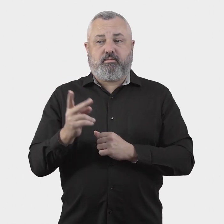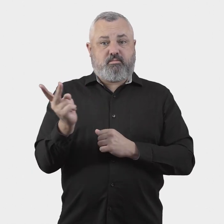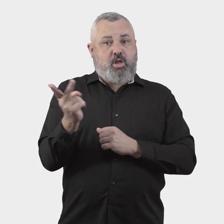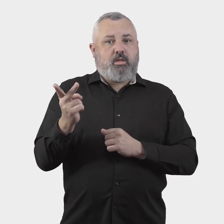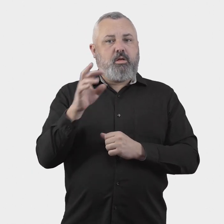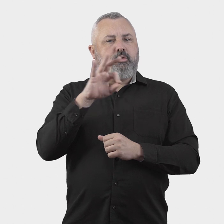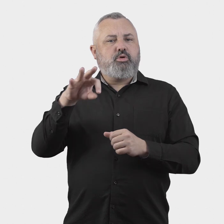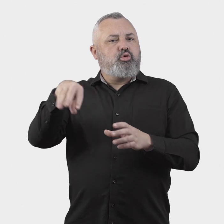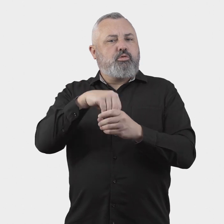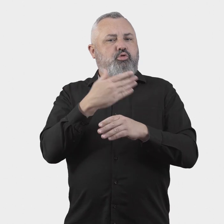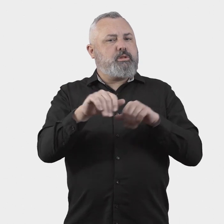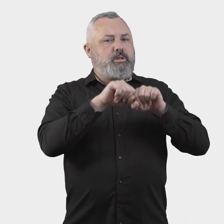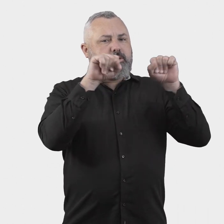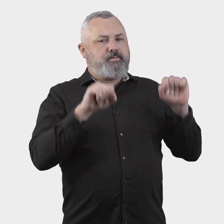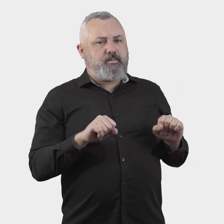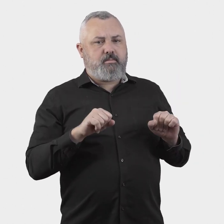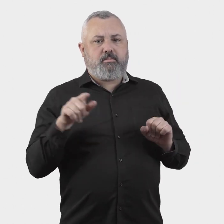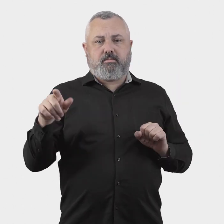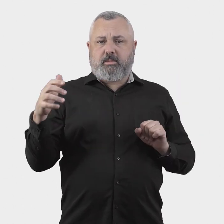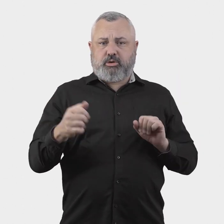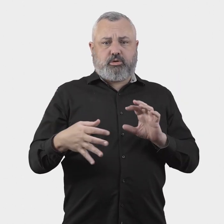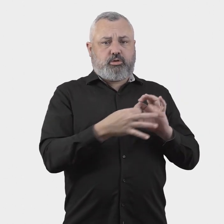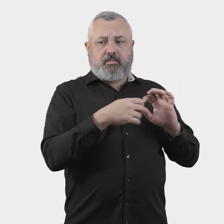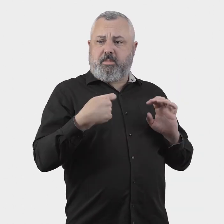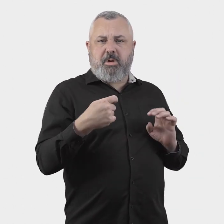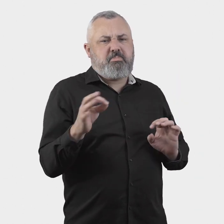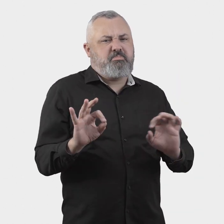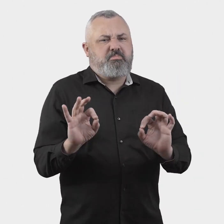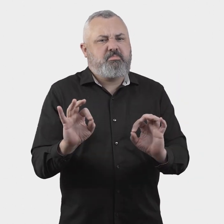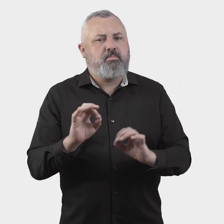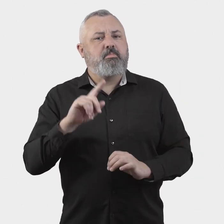be required to join the ombuds scheme.